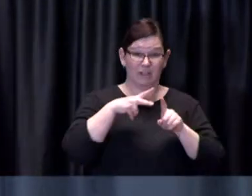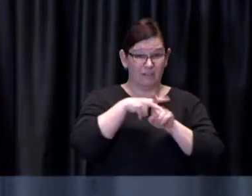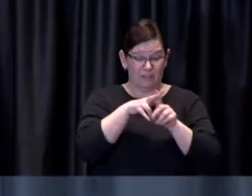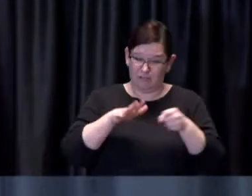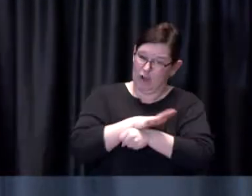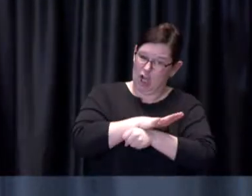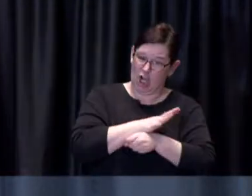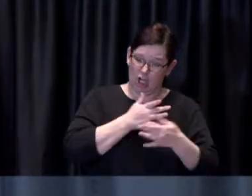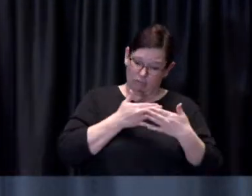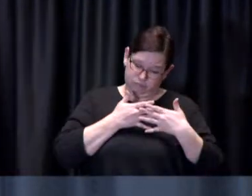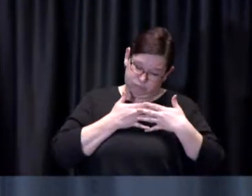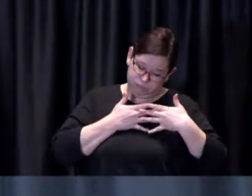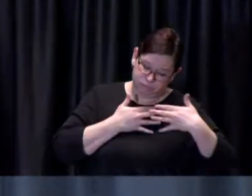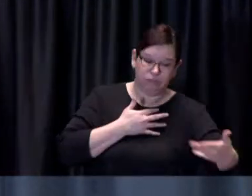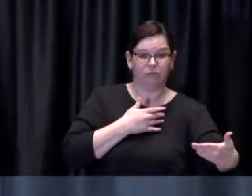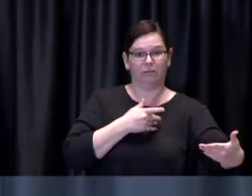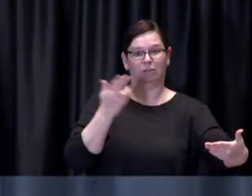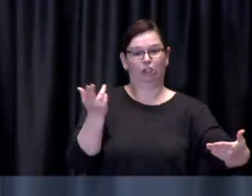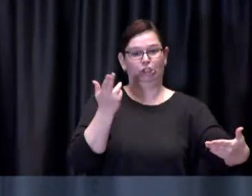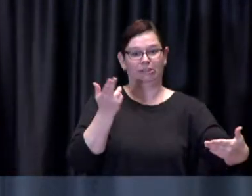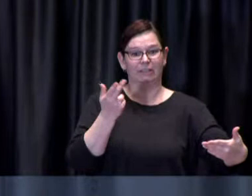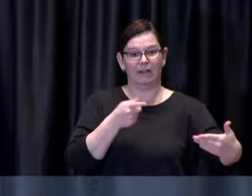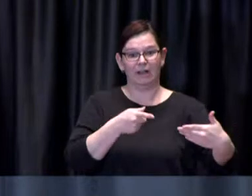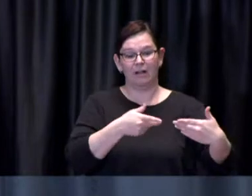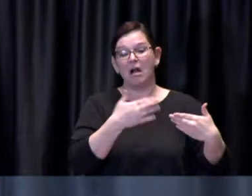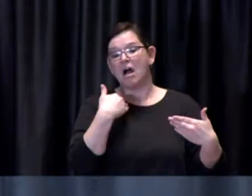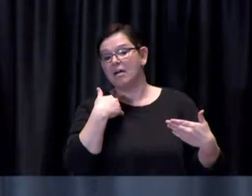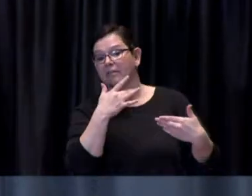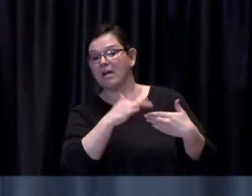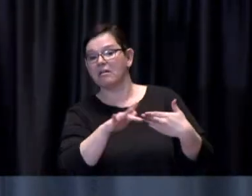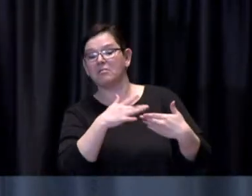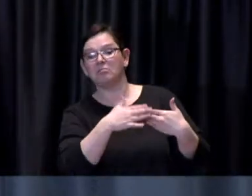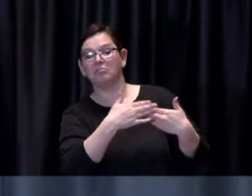with appointments being available on April 2nd and beyond.